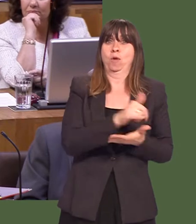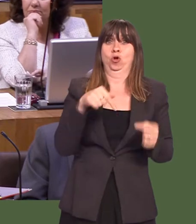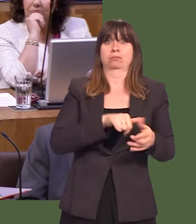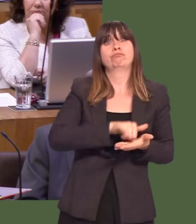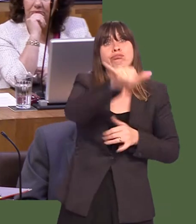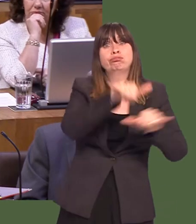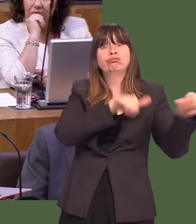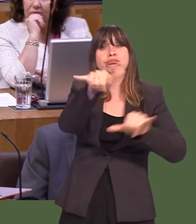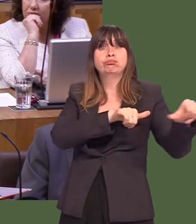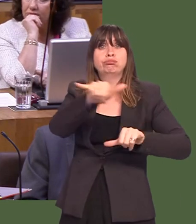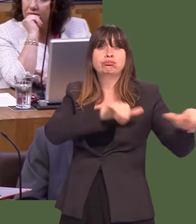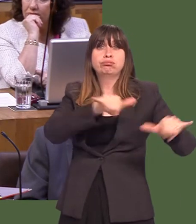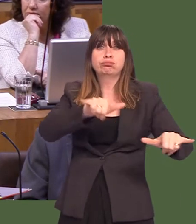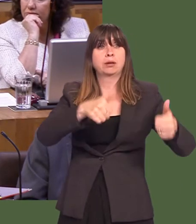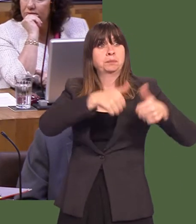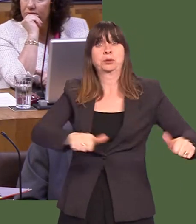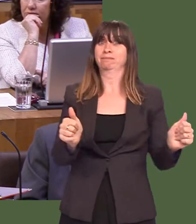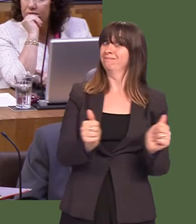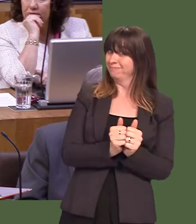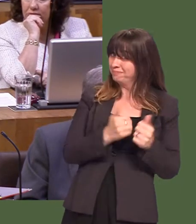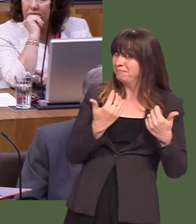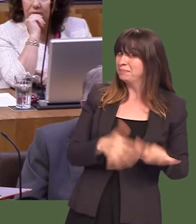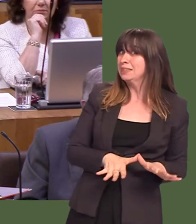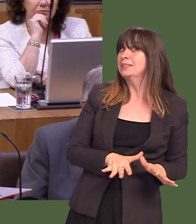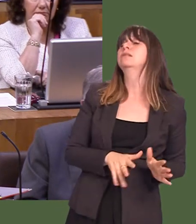support the airport to get that route, but the next stage forward is for us to make sure